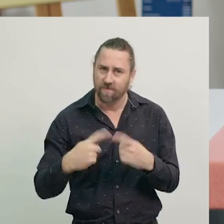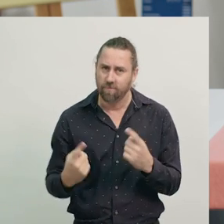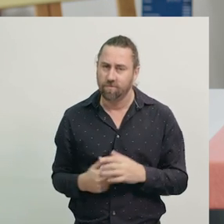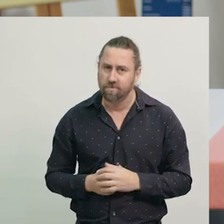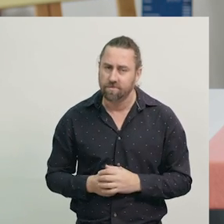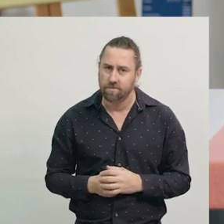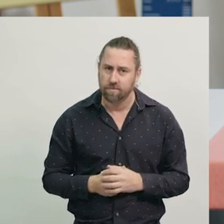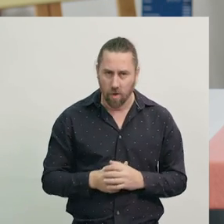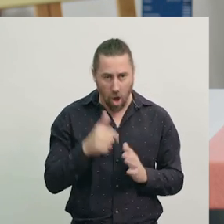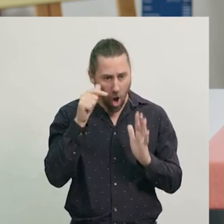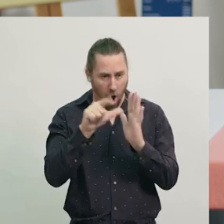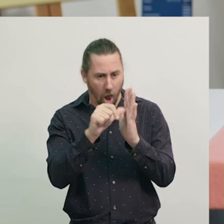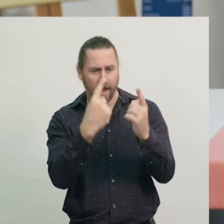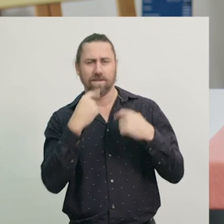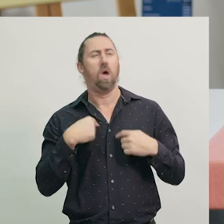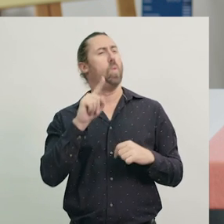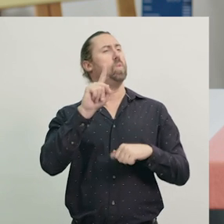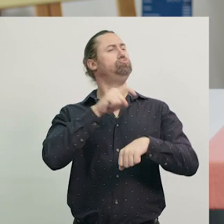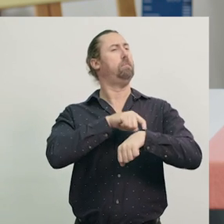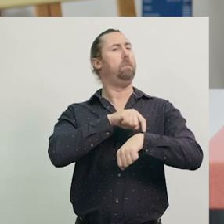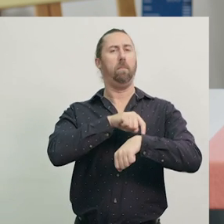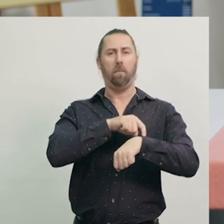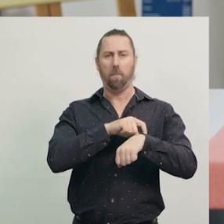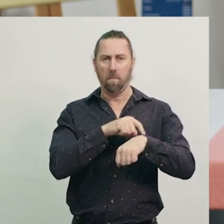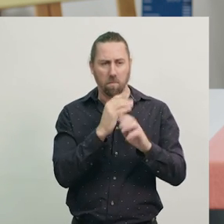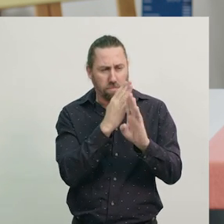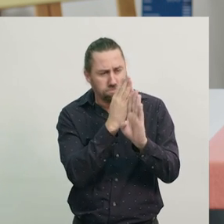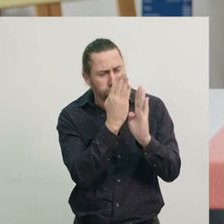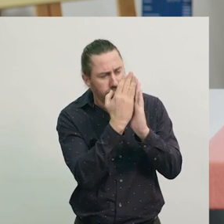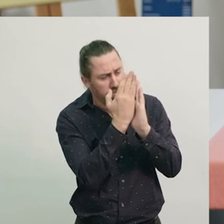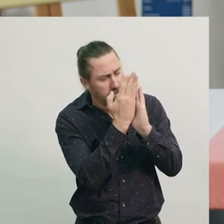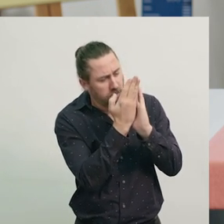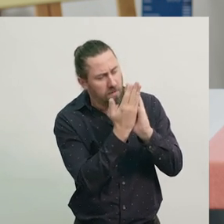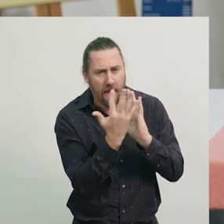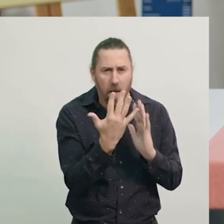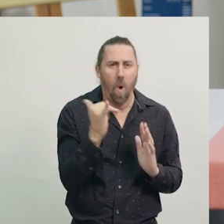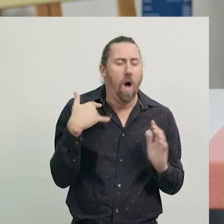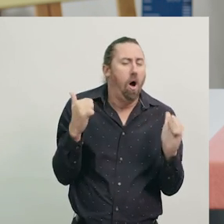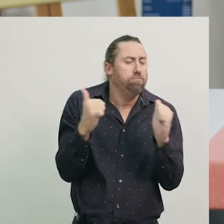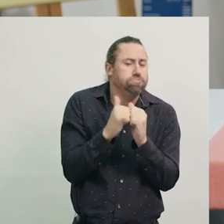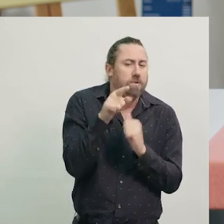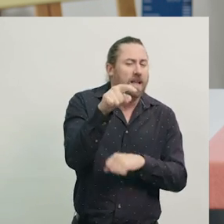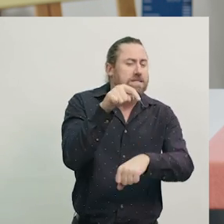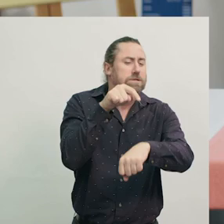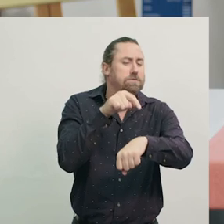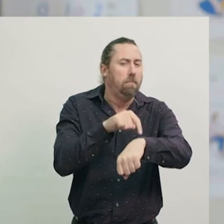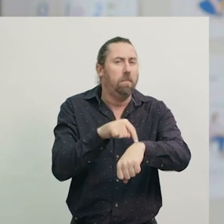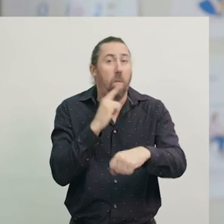We know that clocks measure time. They tell you how long something takes, and when something’s due to happen.